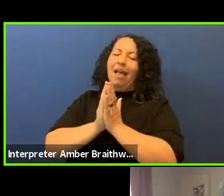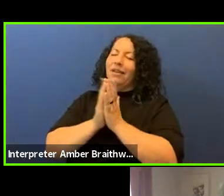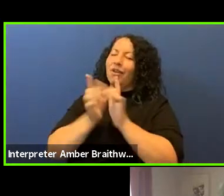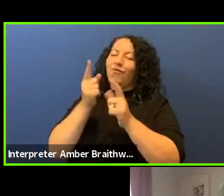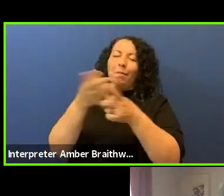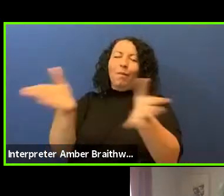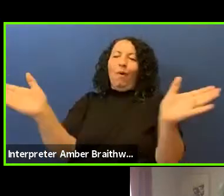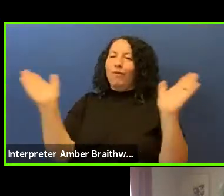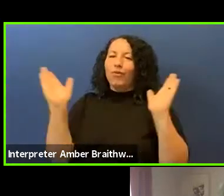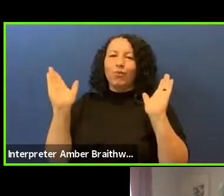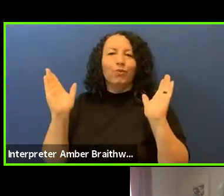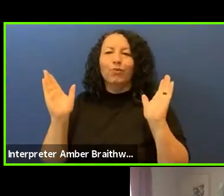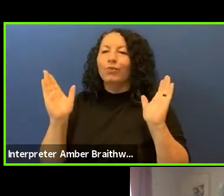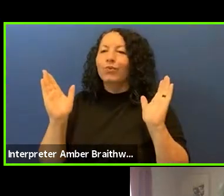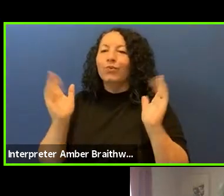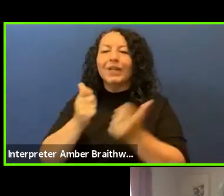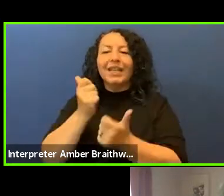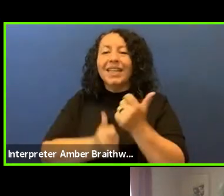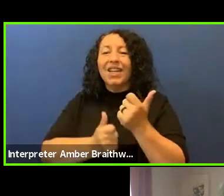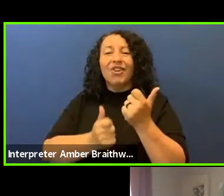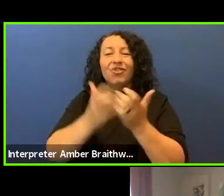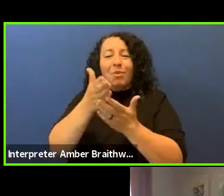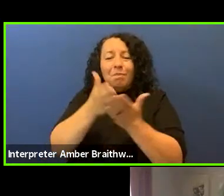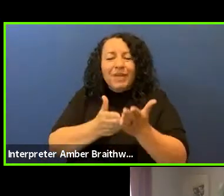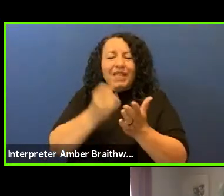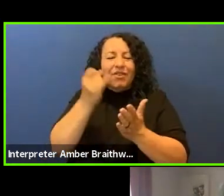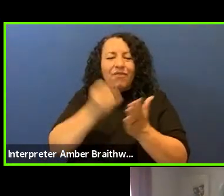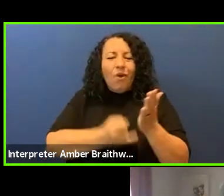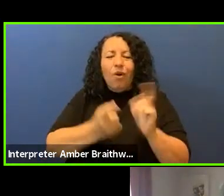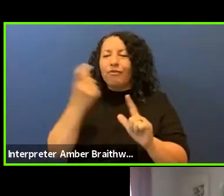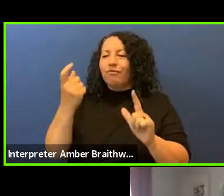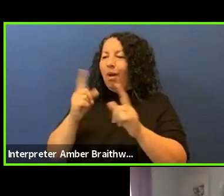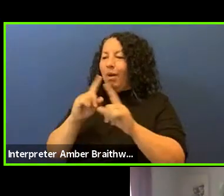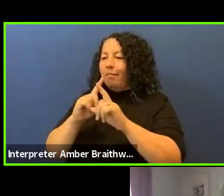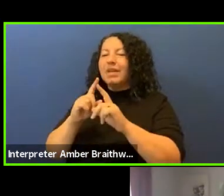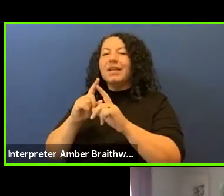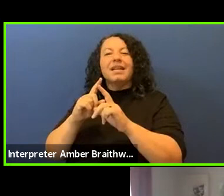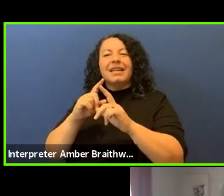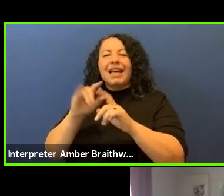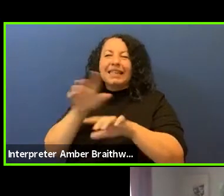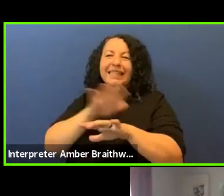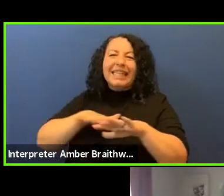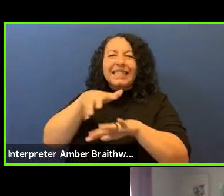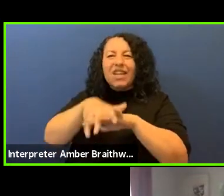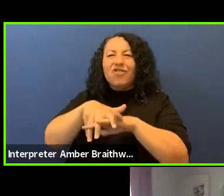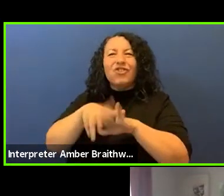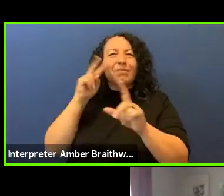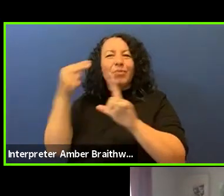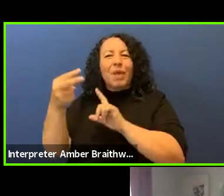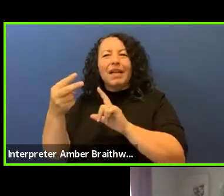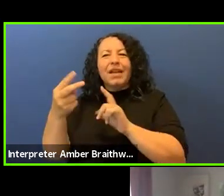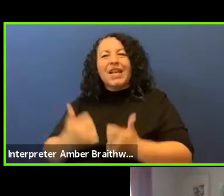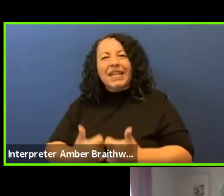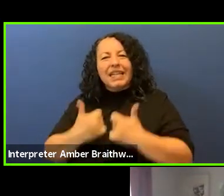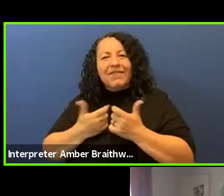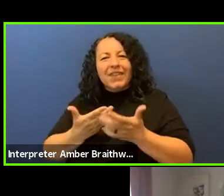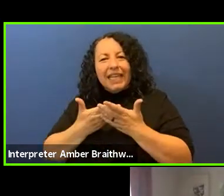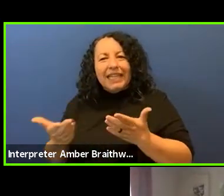Each of these artworks are, from an Indigenous point, they're living. They're living things, they're seeds that grow our culture.